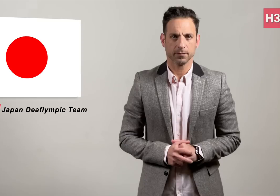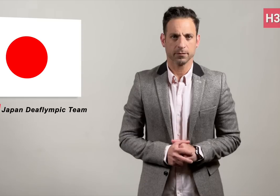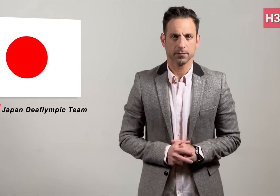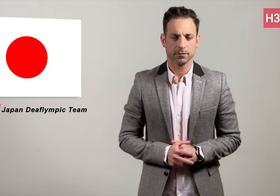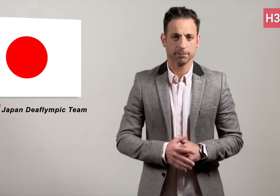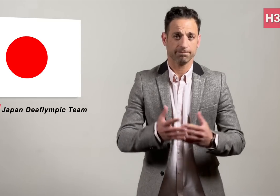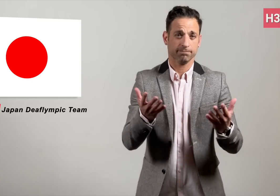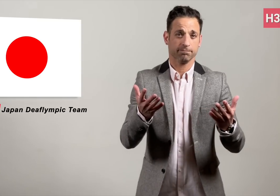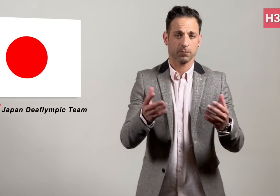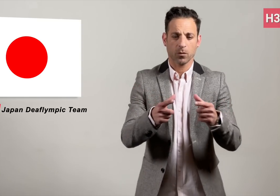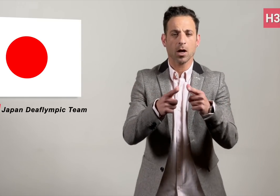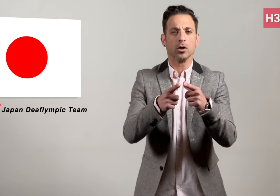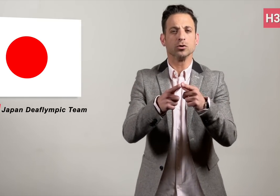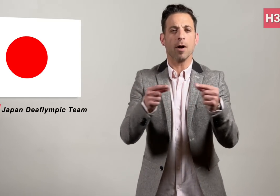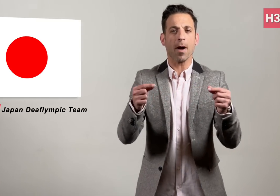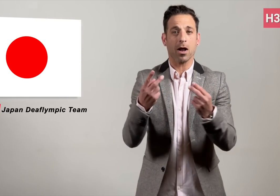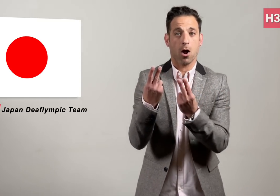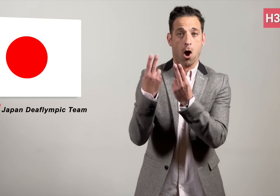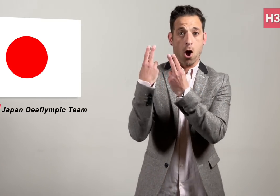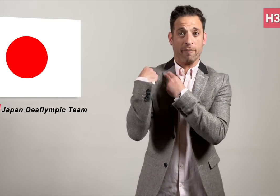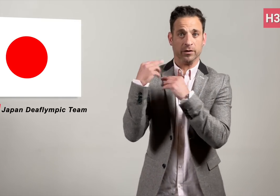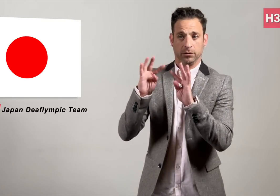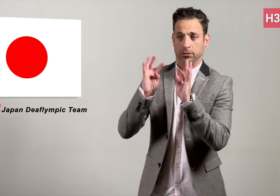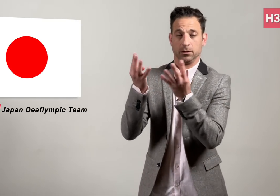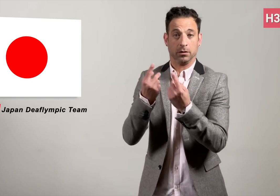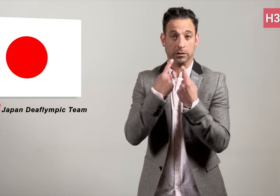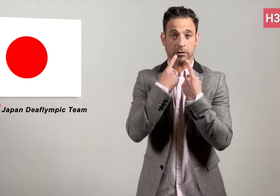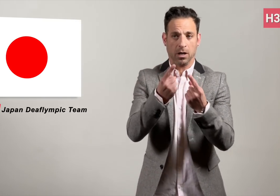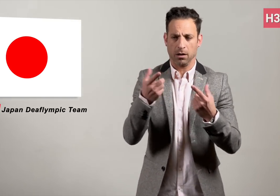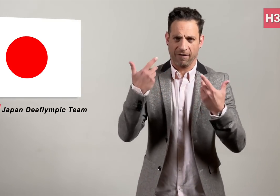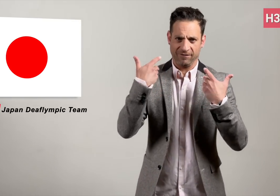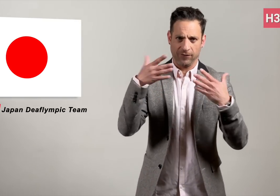Japanese officials said they’ve submitted